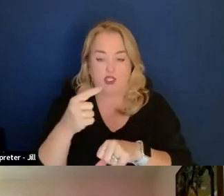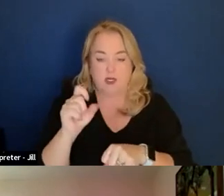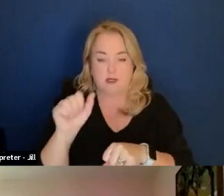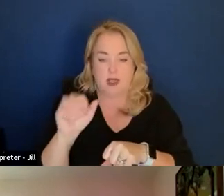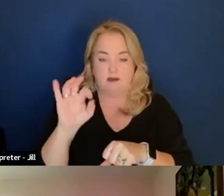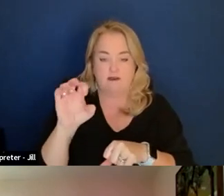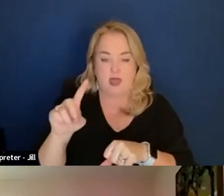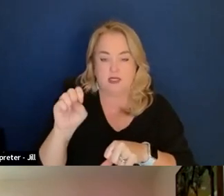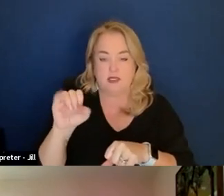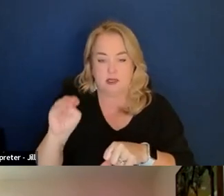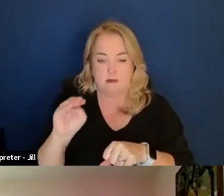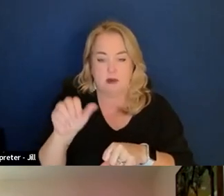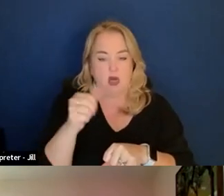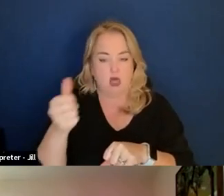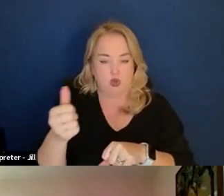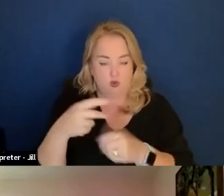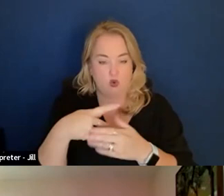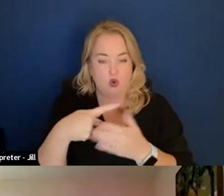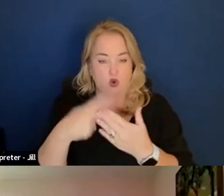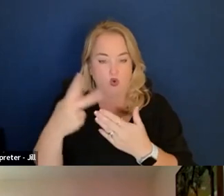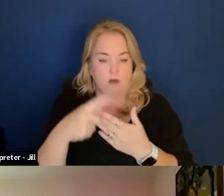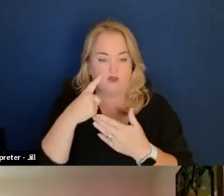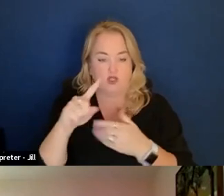and other similar programs for a lot of different agencies.